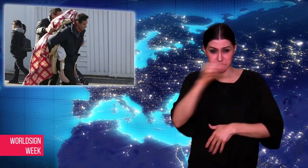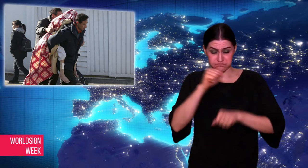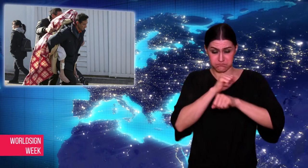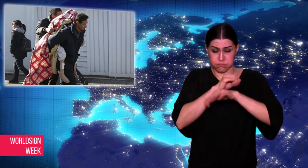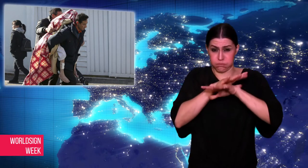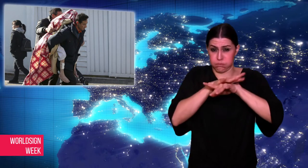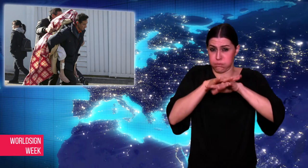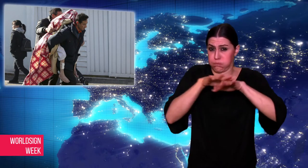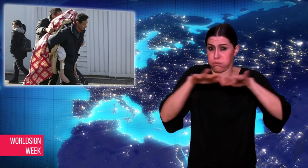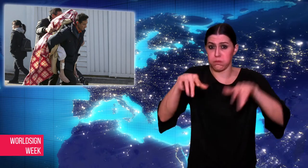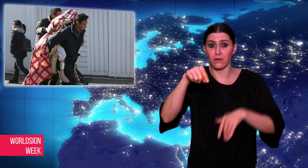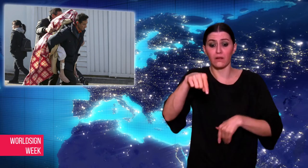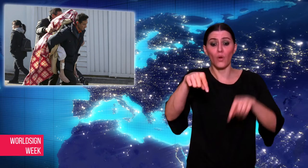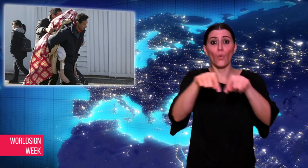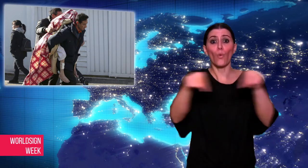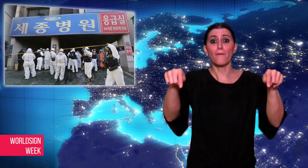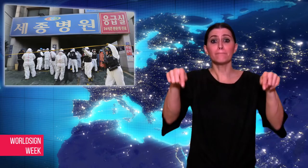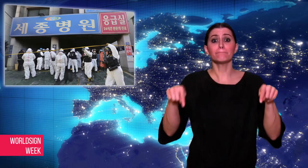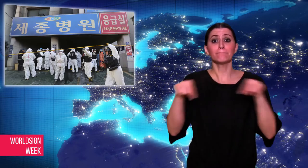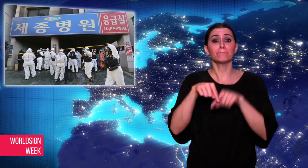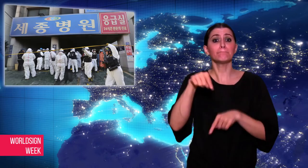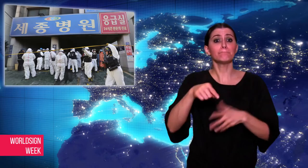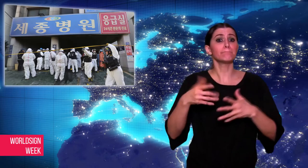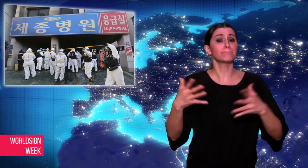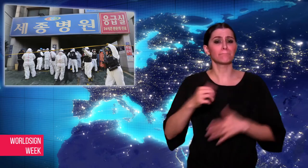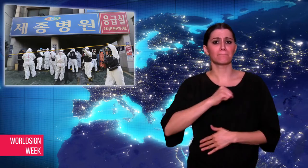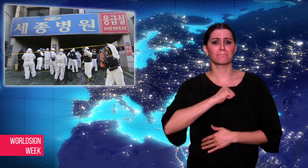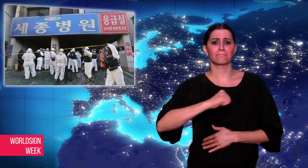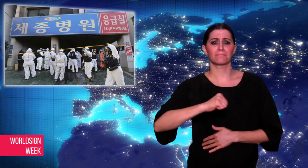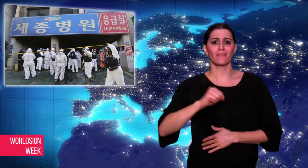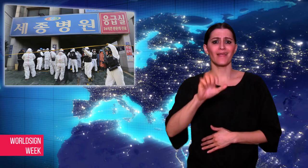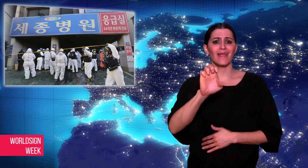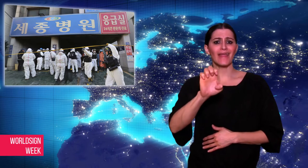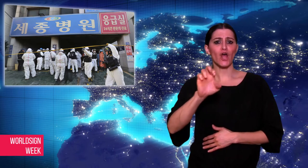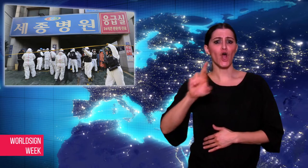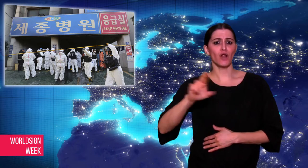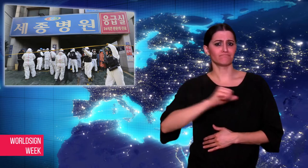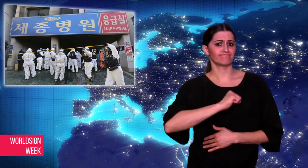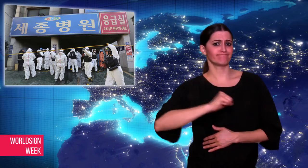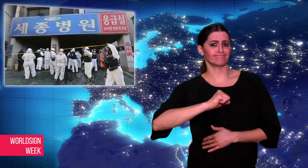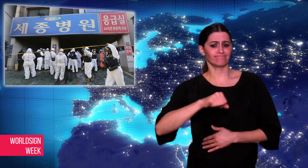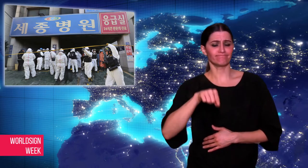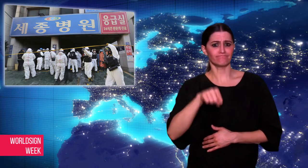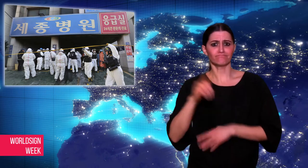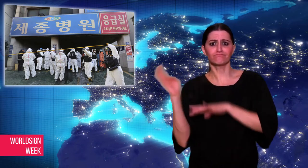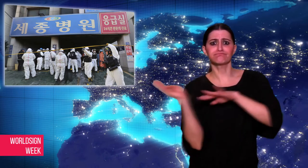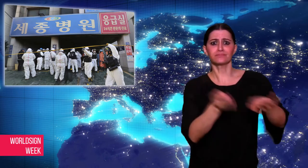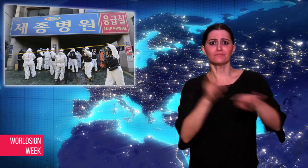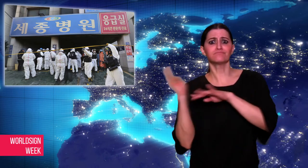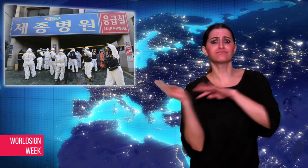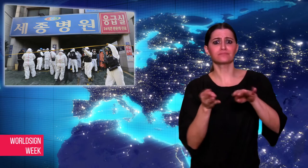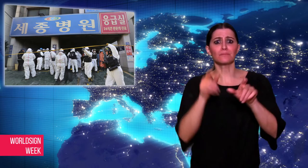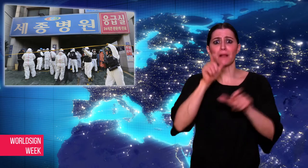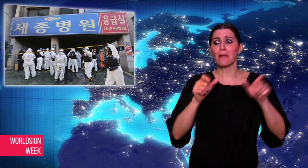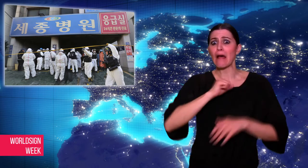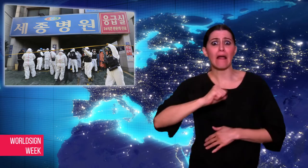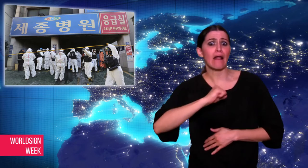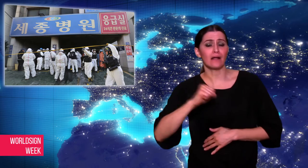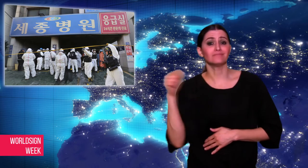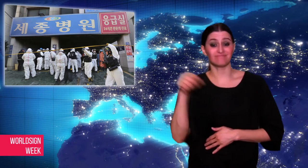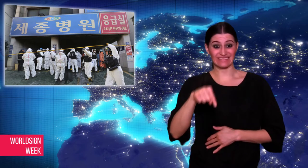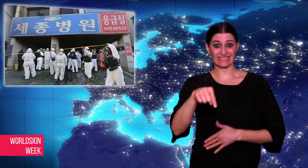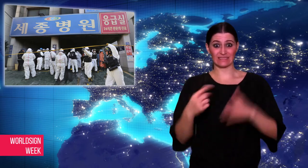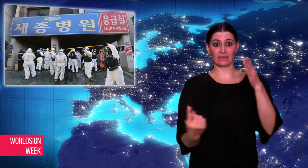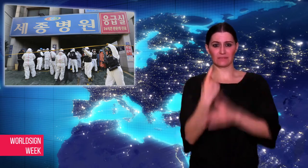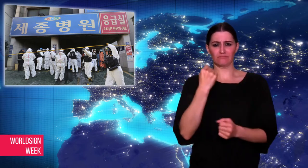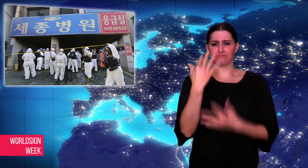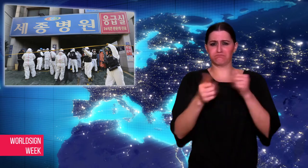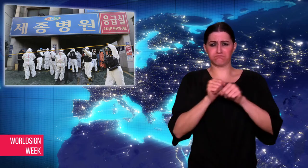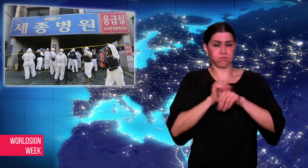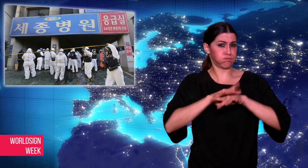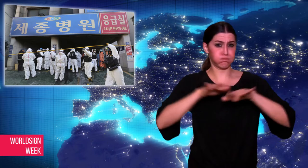room, forcing firefighters to use